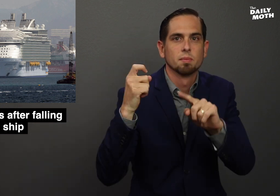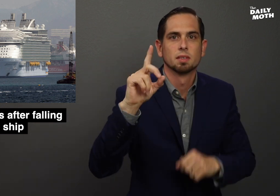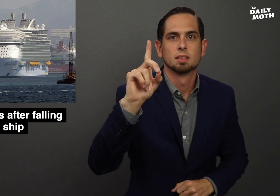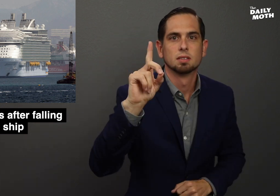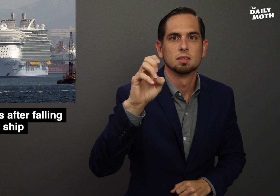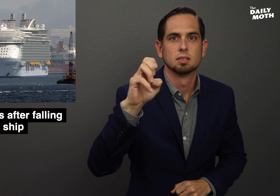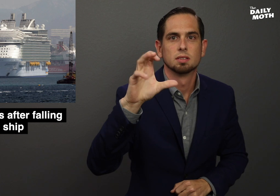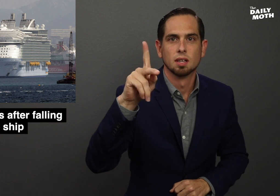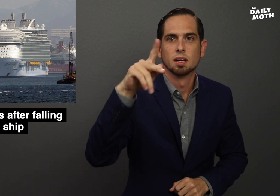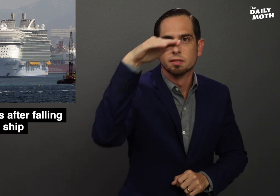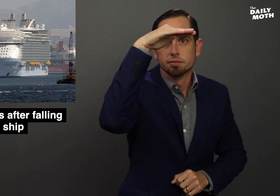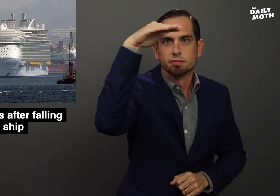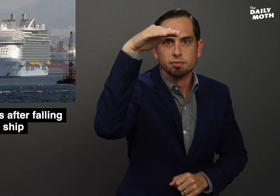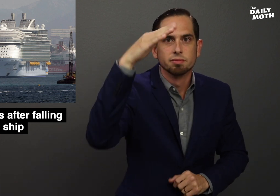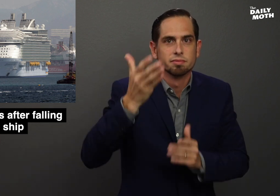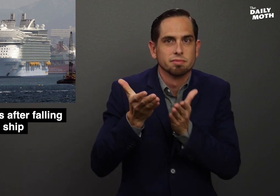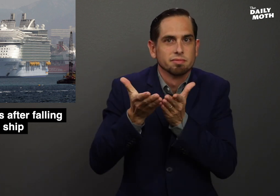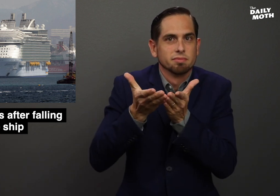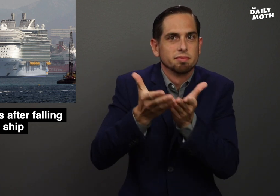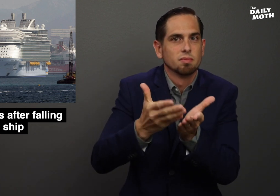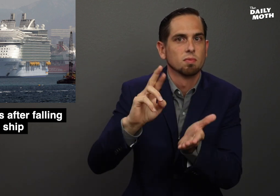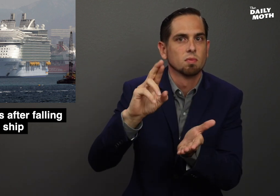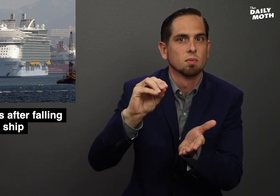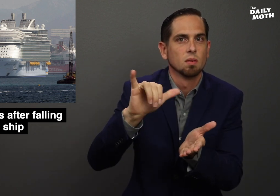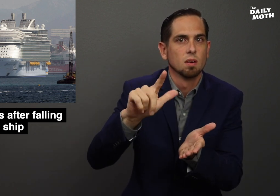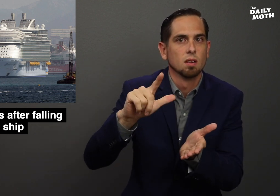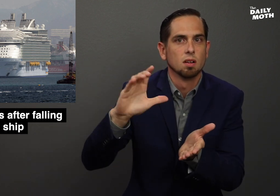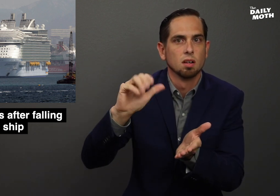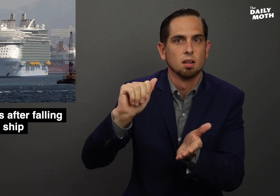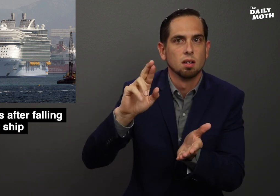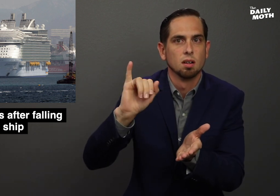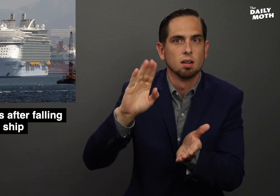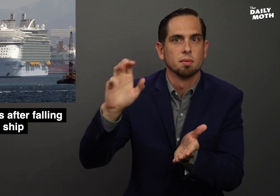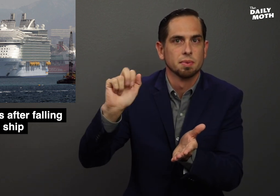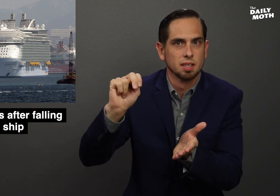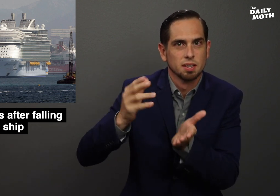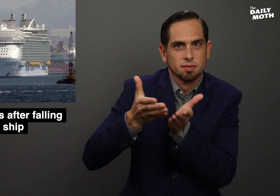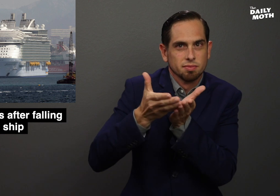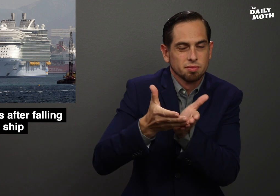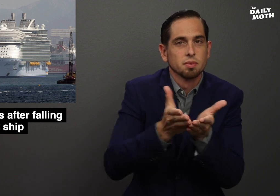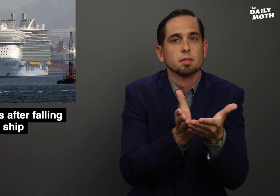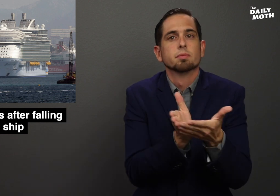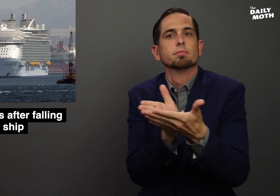from one of the decks of a Royal Caribbean cruise